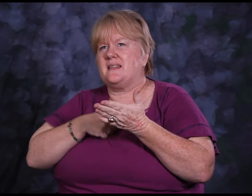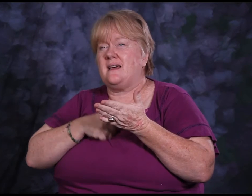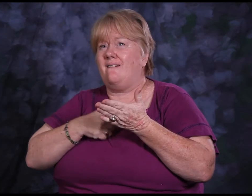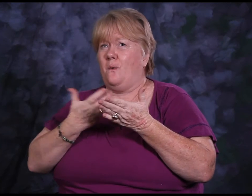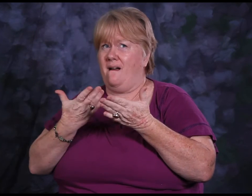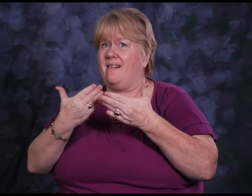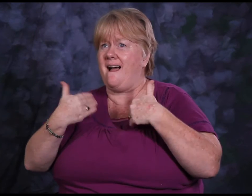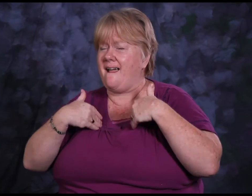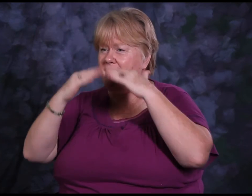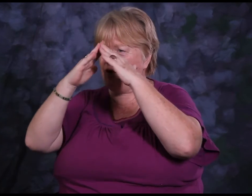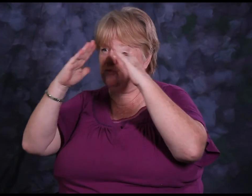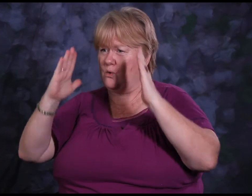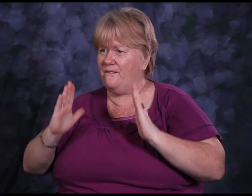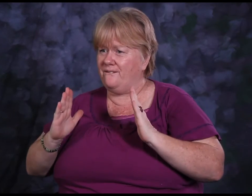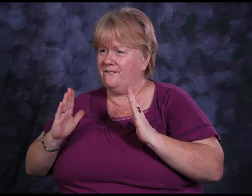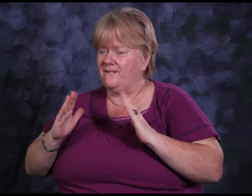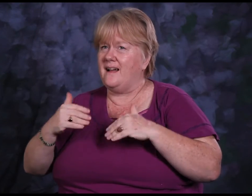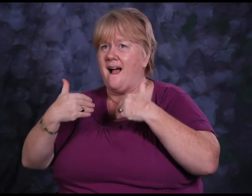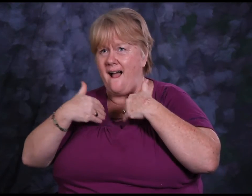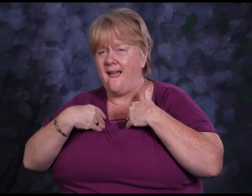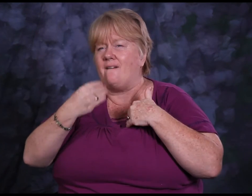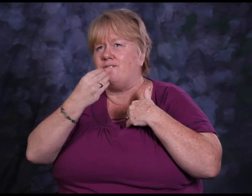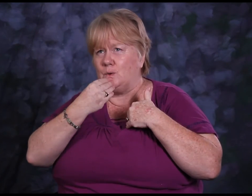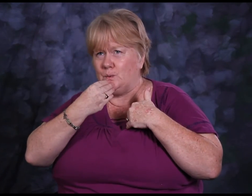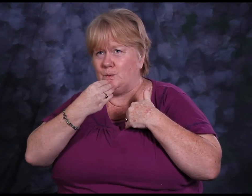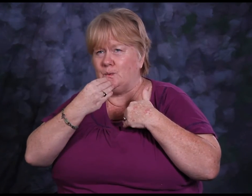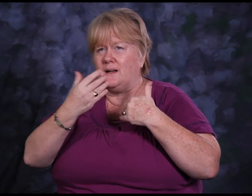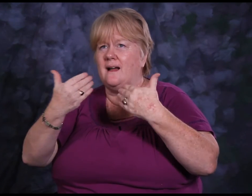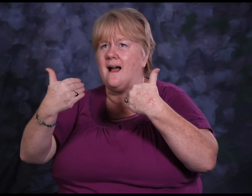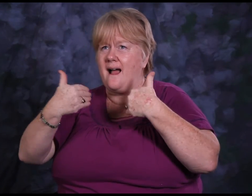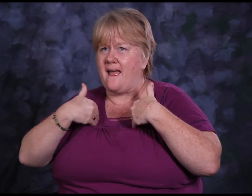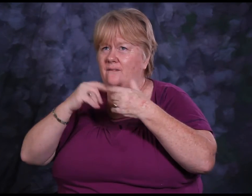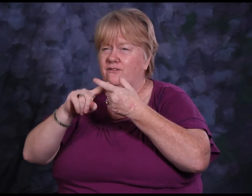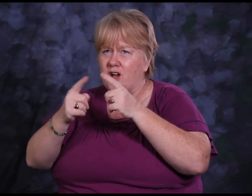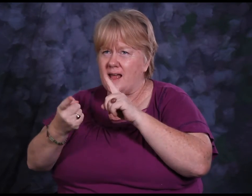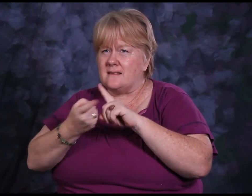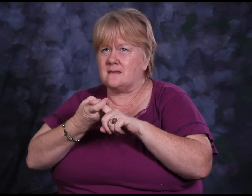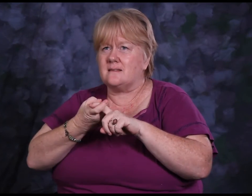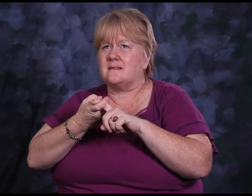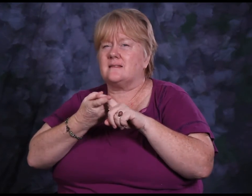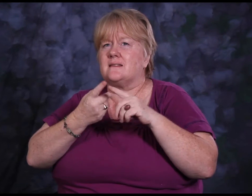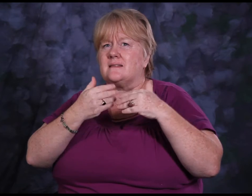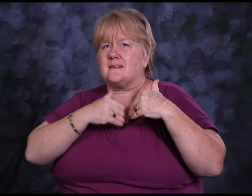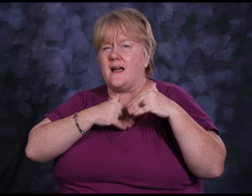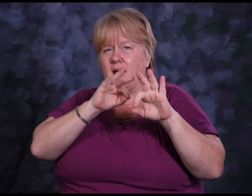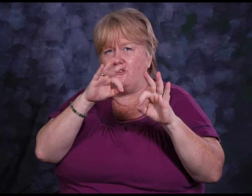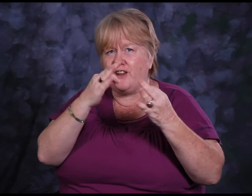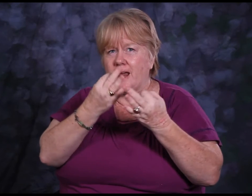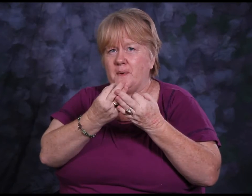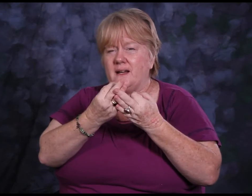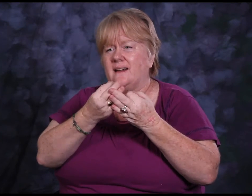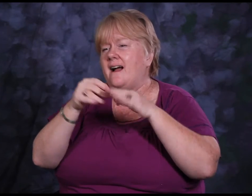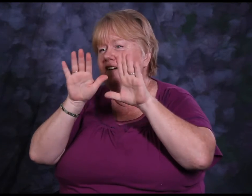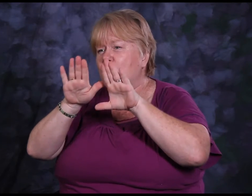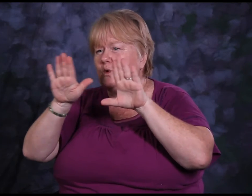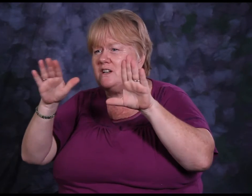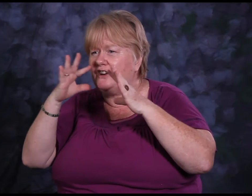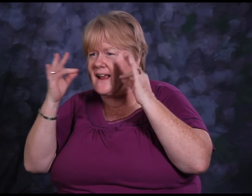I have a roof over my head, I have enough food to eat, I have friends, I have family, and I have wonderful cat.